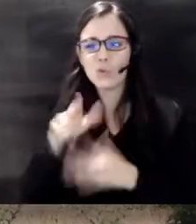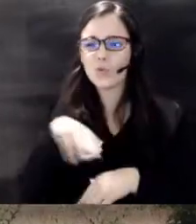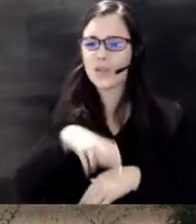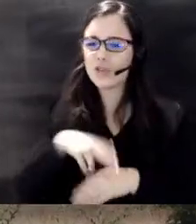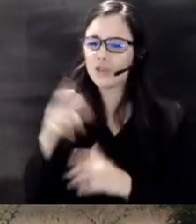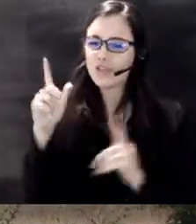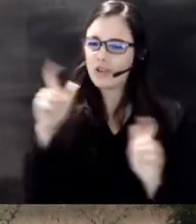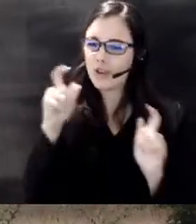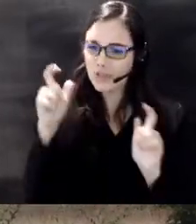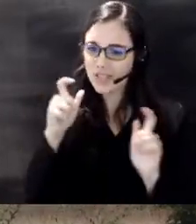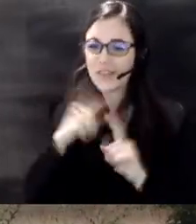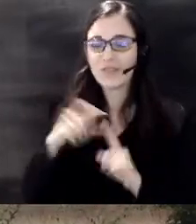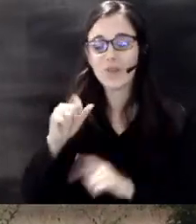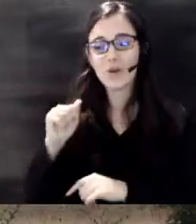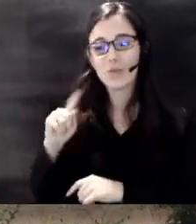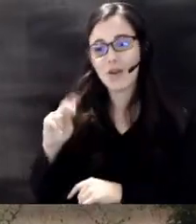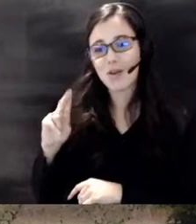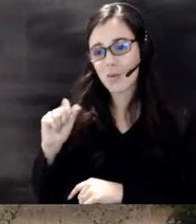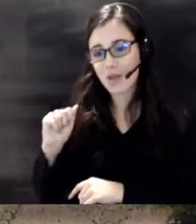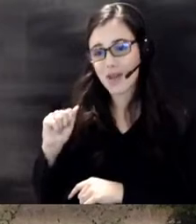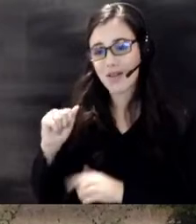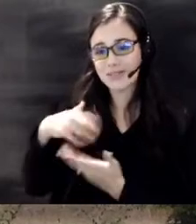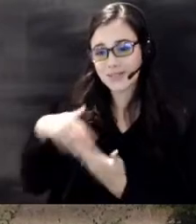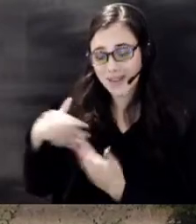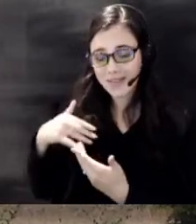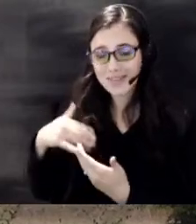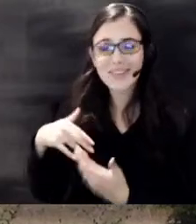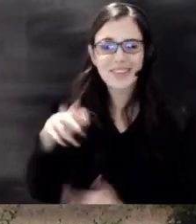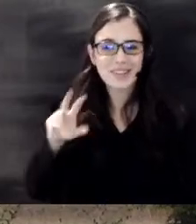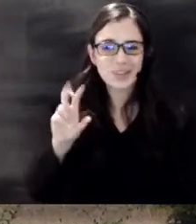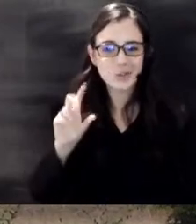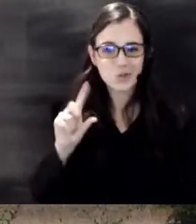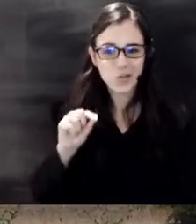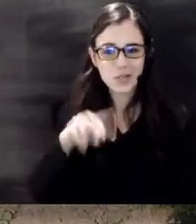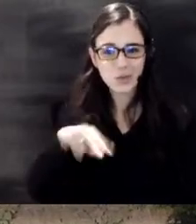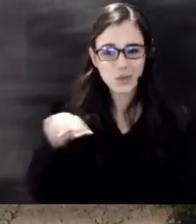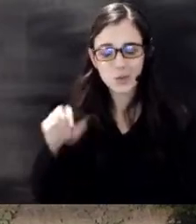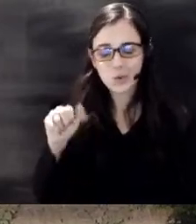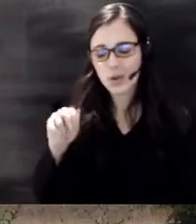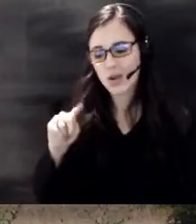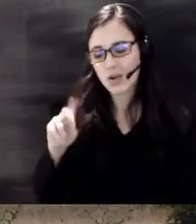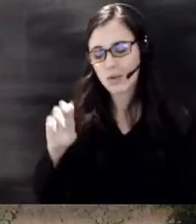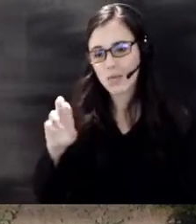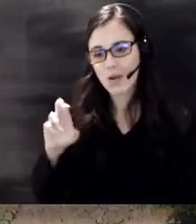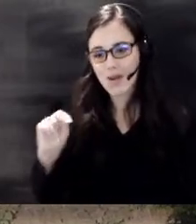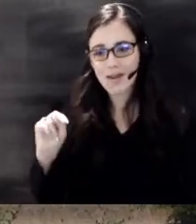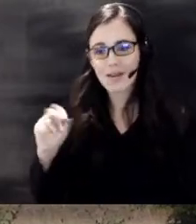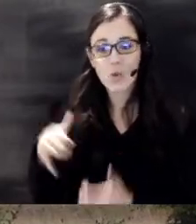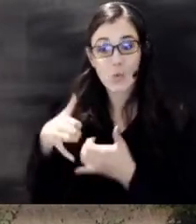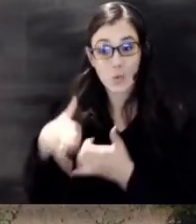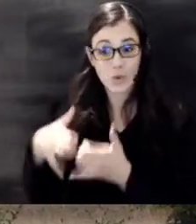of the Wichita Audubon Society the 2022 Audubon photography awards exhibit is now on display in